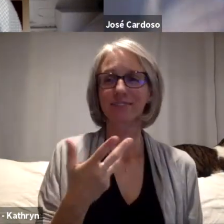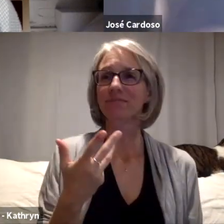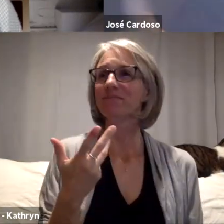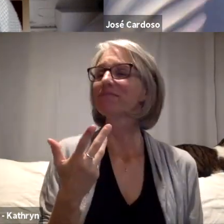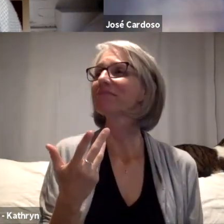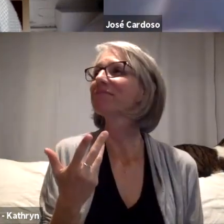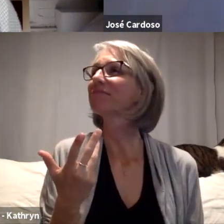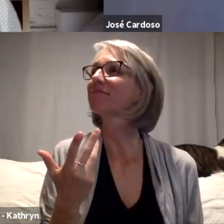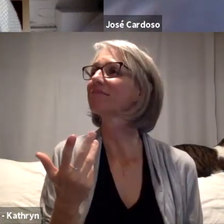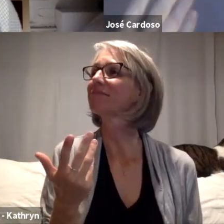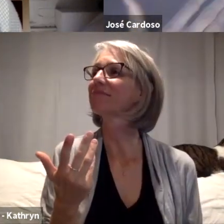state that humans